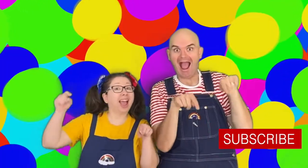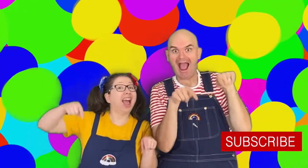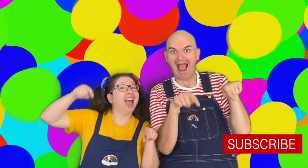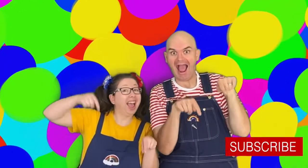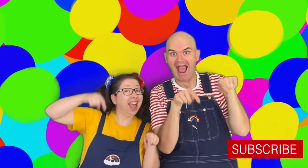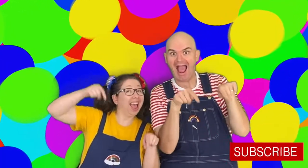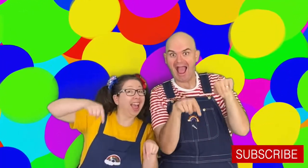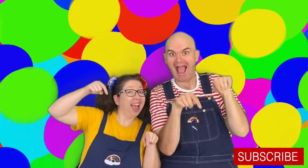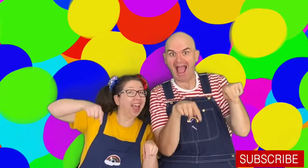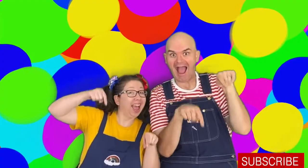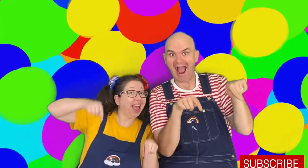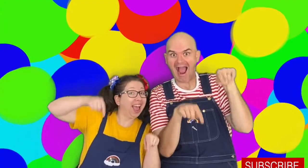Click the button🎶